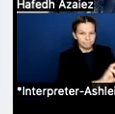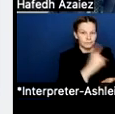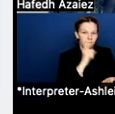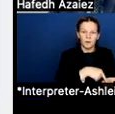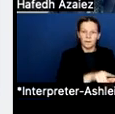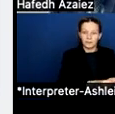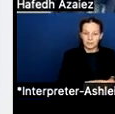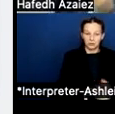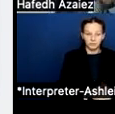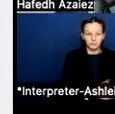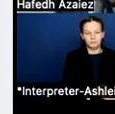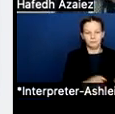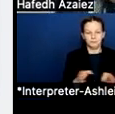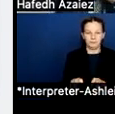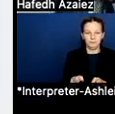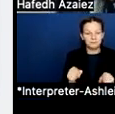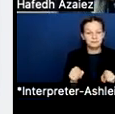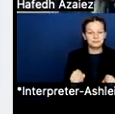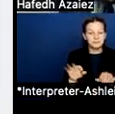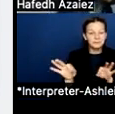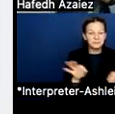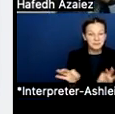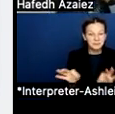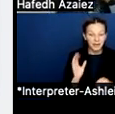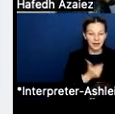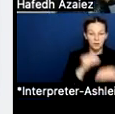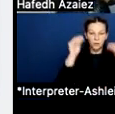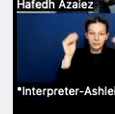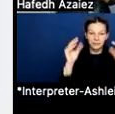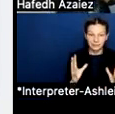So this is a breakout of teacher demographics in terms of the years of experience that we have.